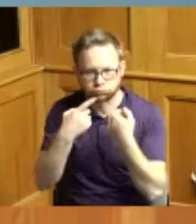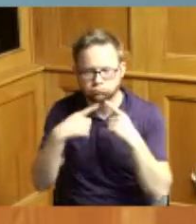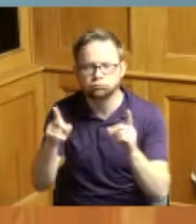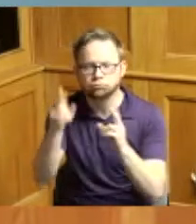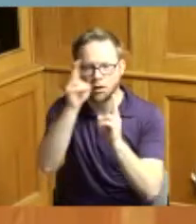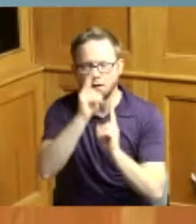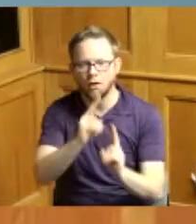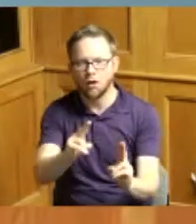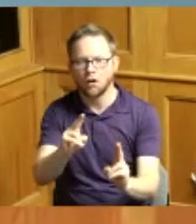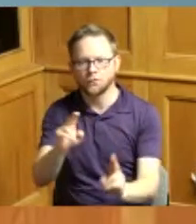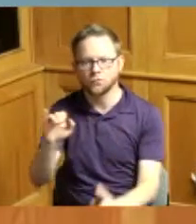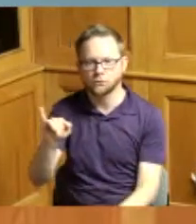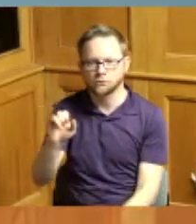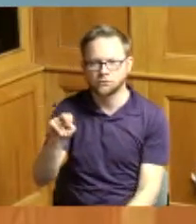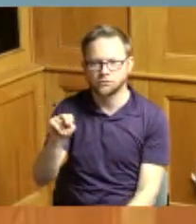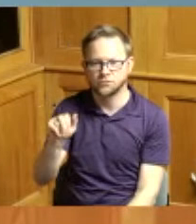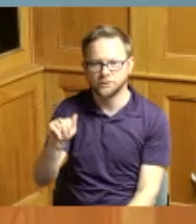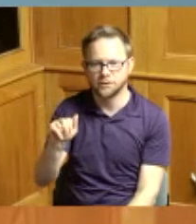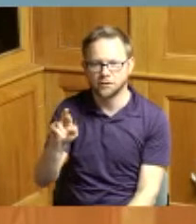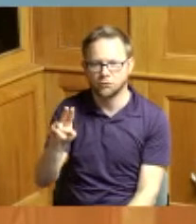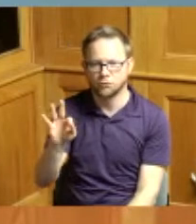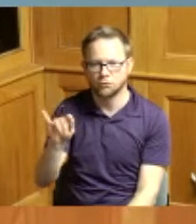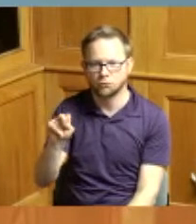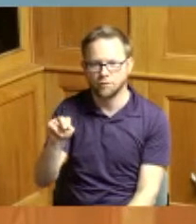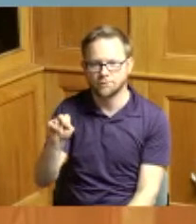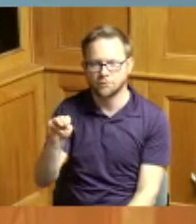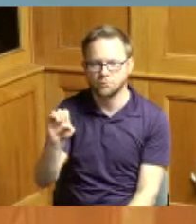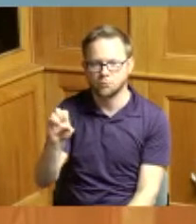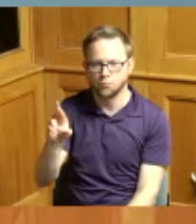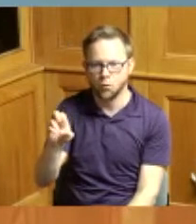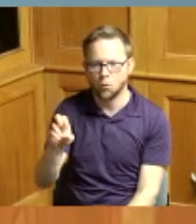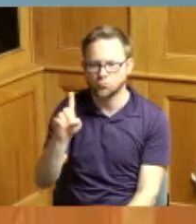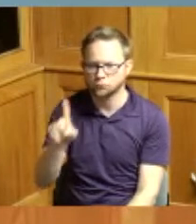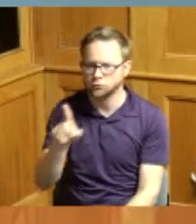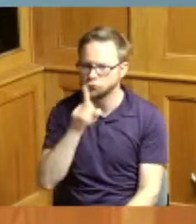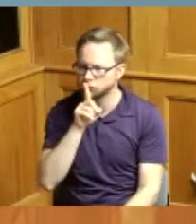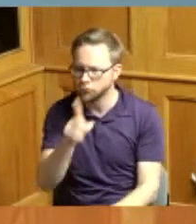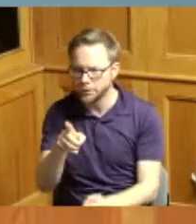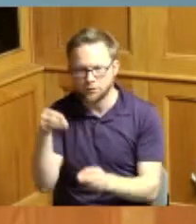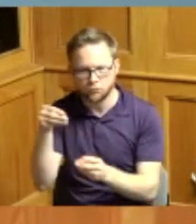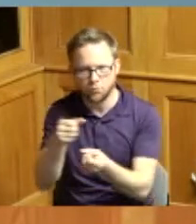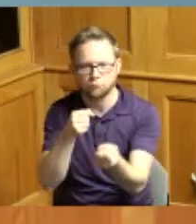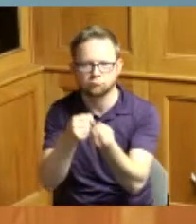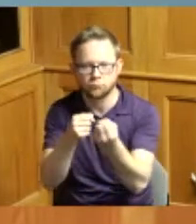Gina Ruffen Moore for our contributions to the betterment of the citizens of Hamilton County